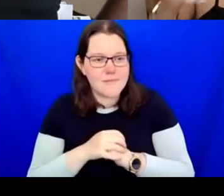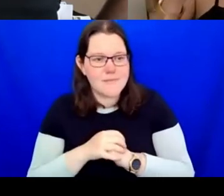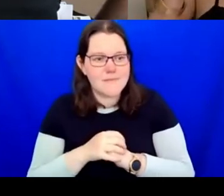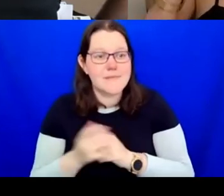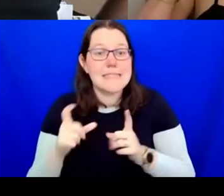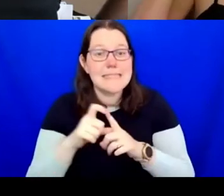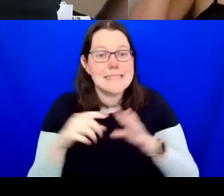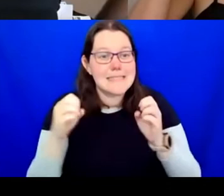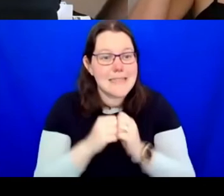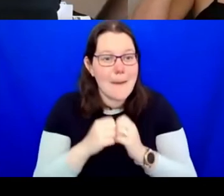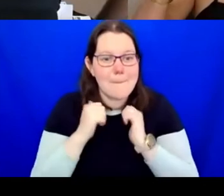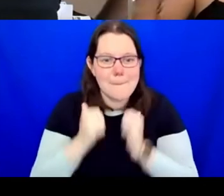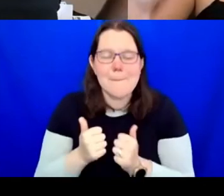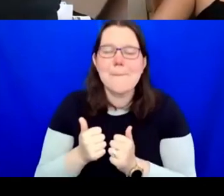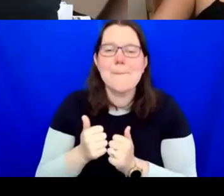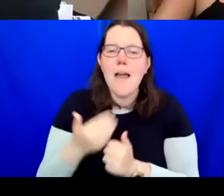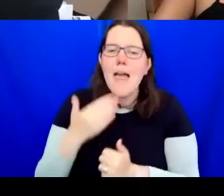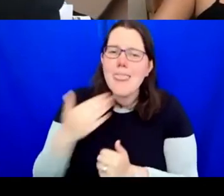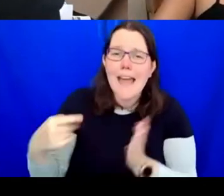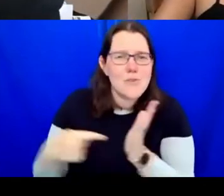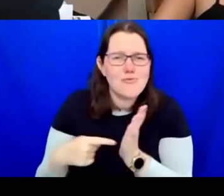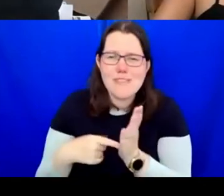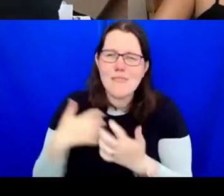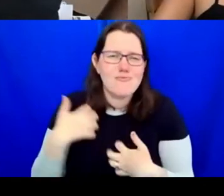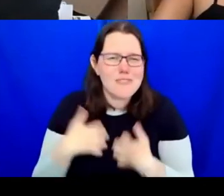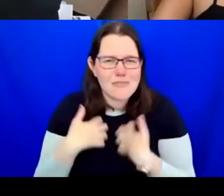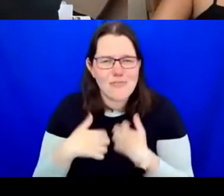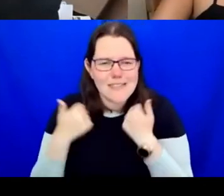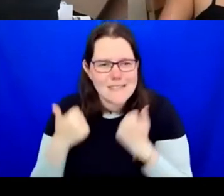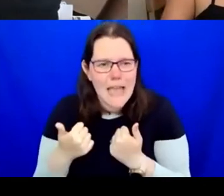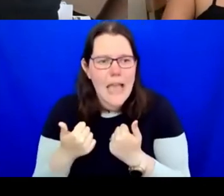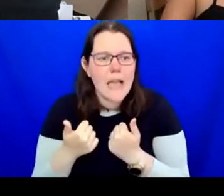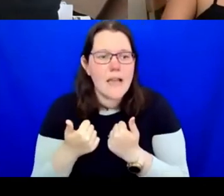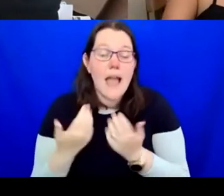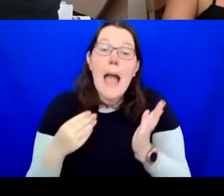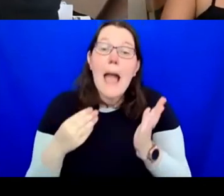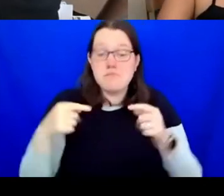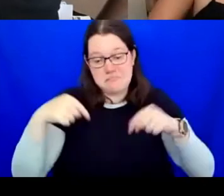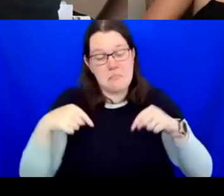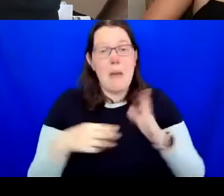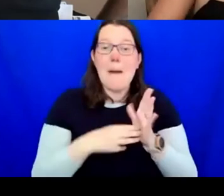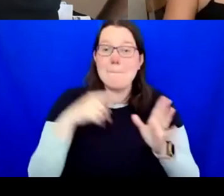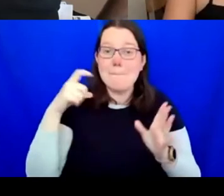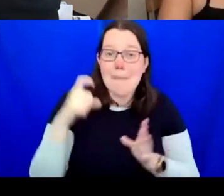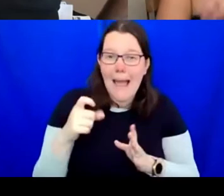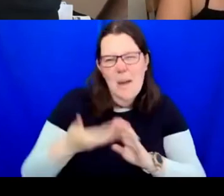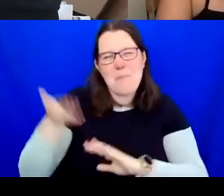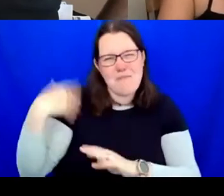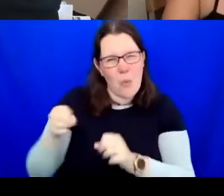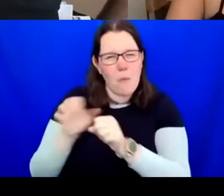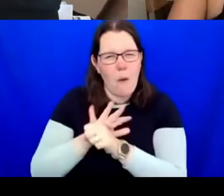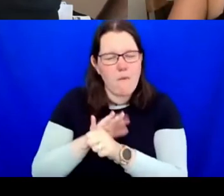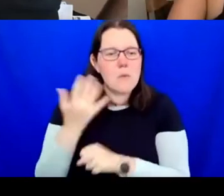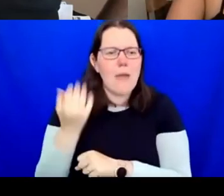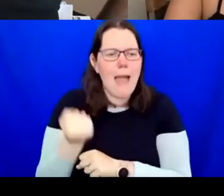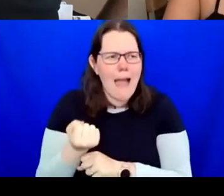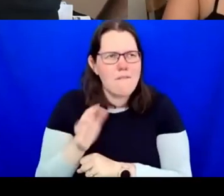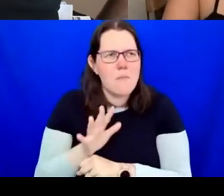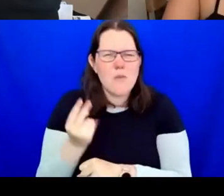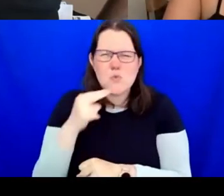Thank you for that. I suppose at MAC, before COVID hit, we had 200 people on our payroll,